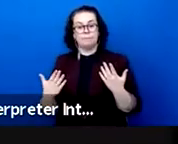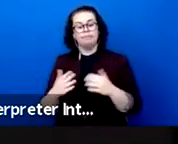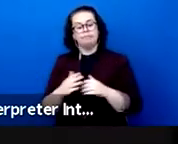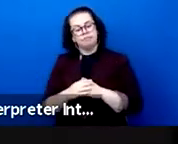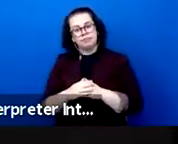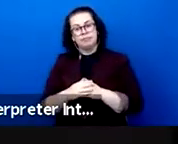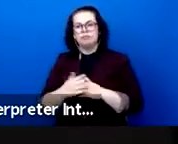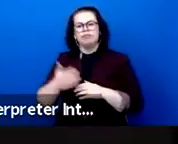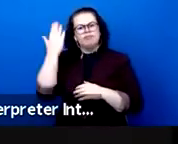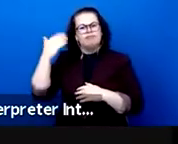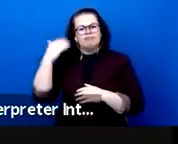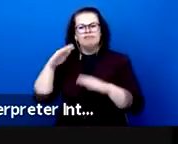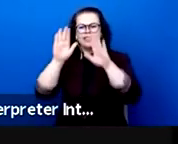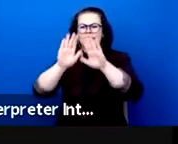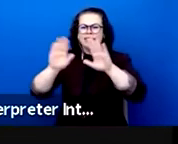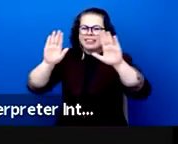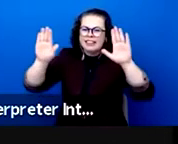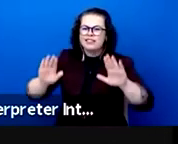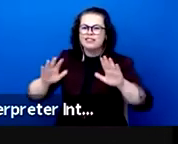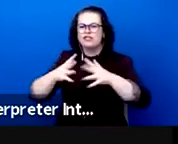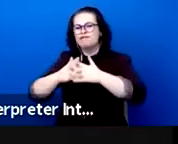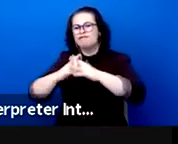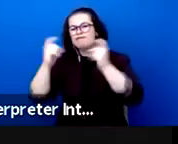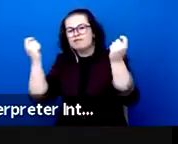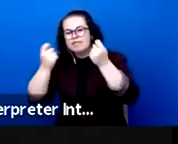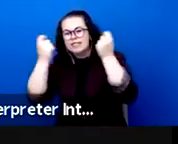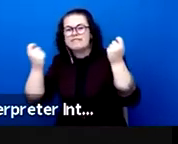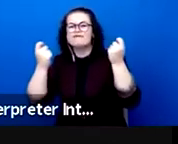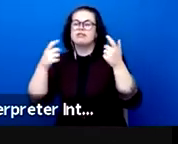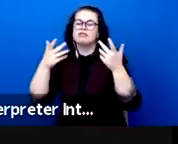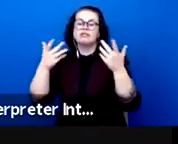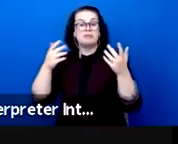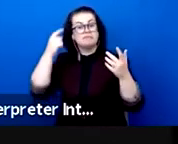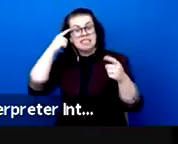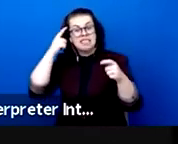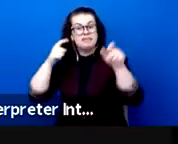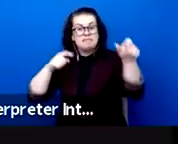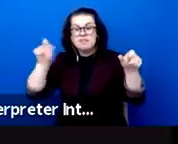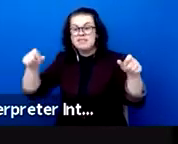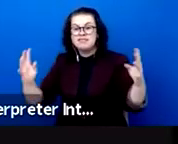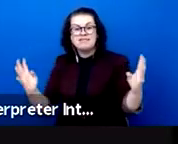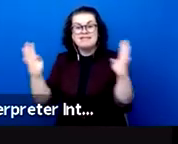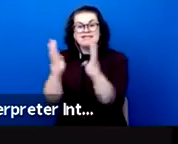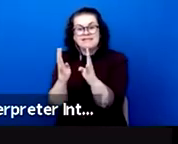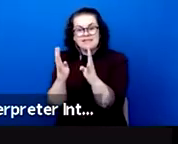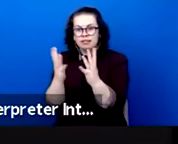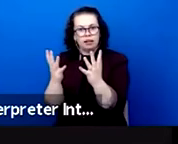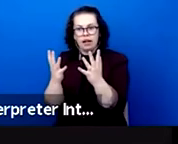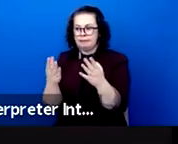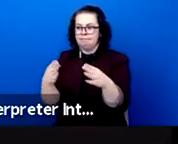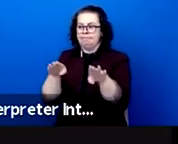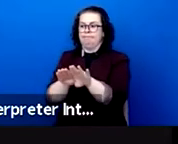organize and enable the meeting between artists and audiences are closed. There are thousands of